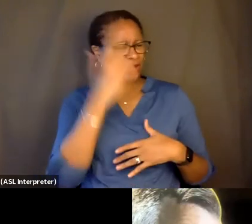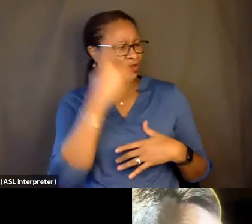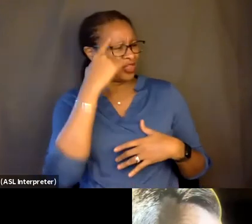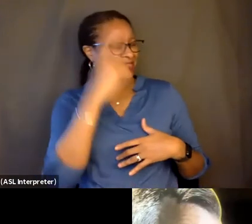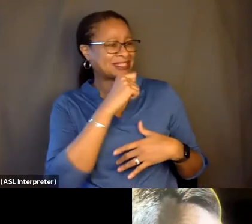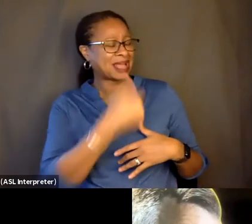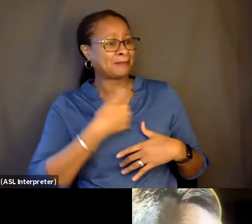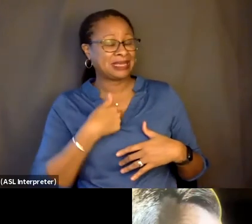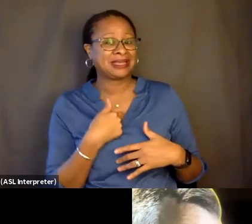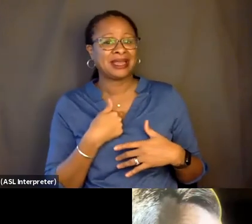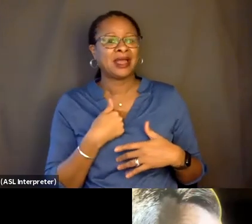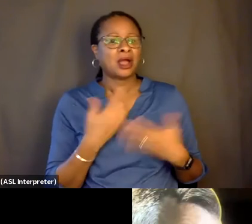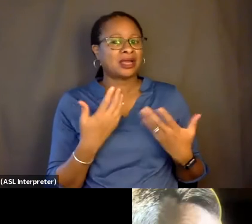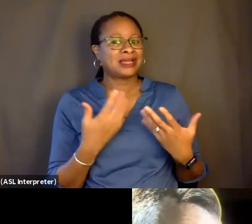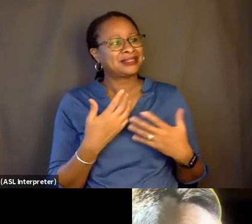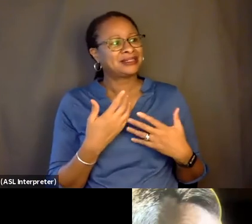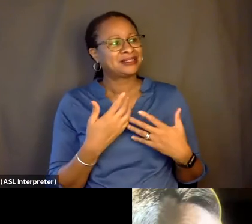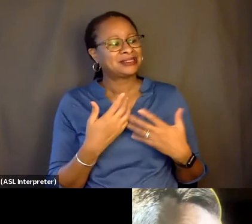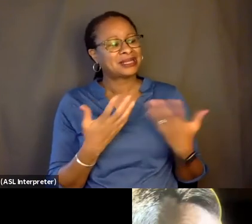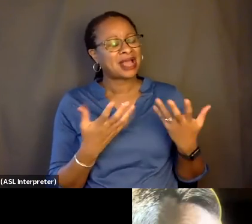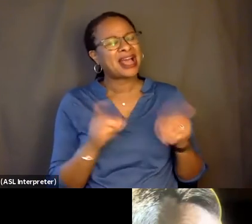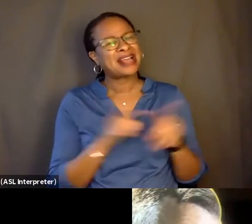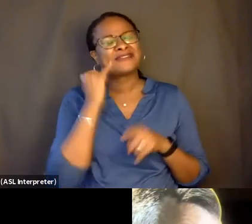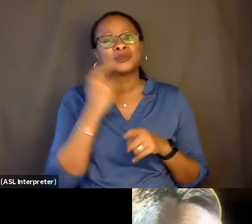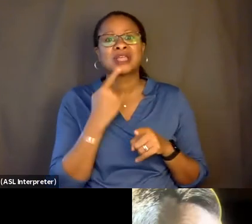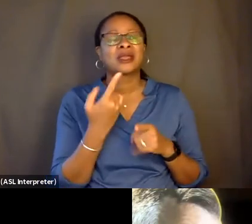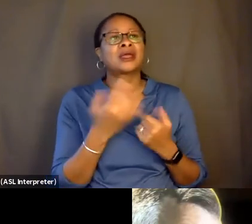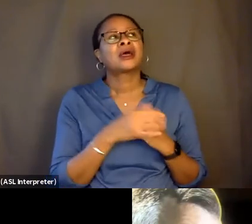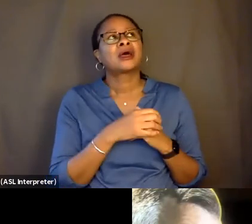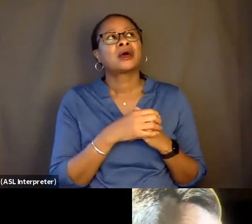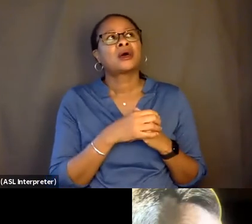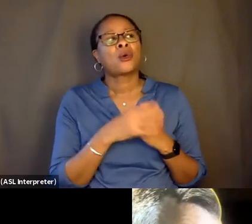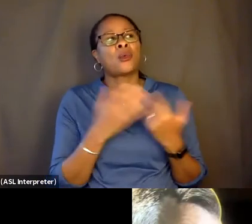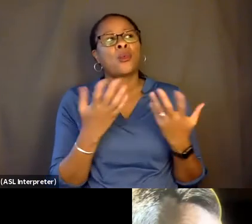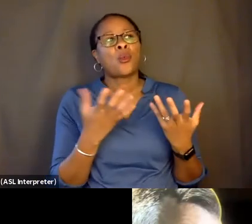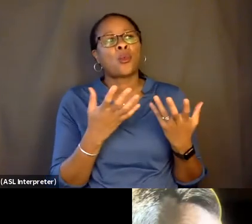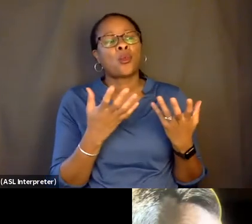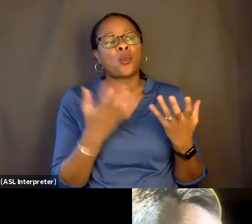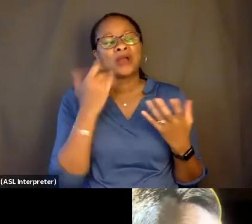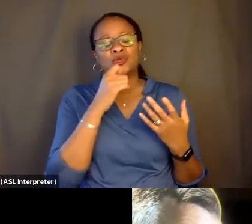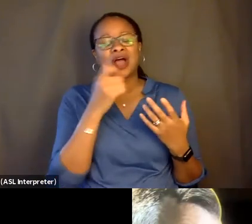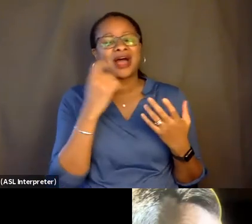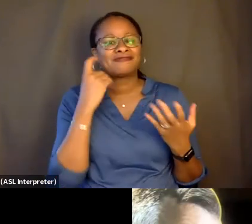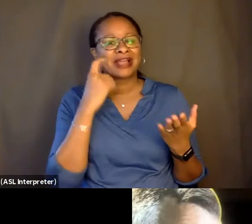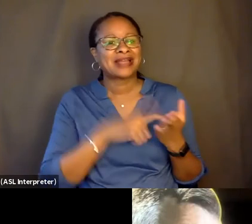But he-- his initial response was to laugh. And you know, this is the man who introduced me to Charles